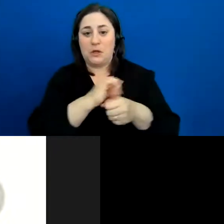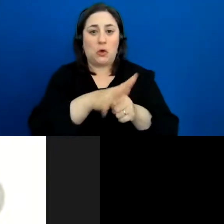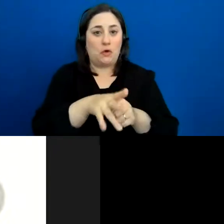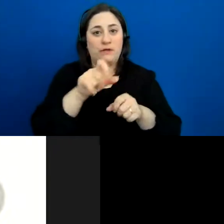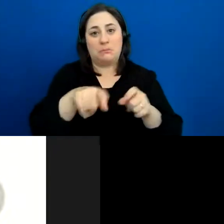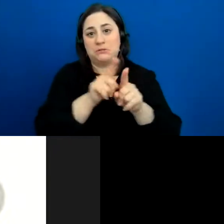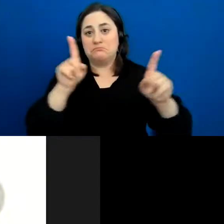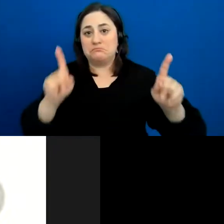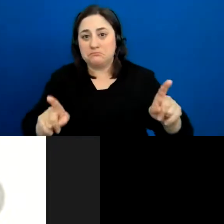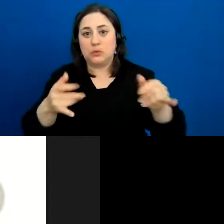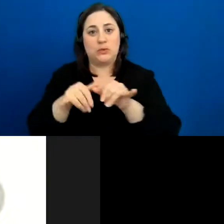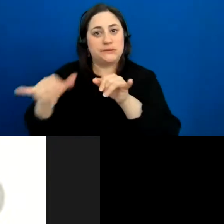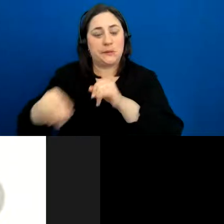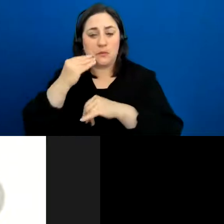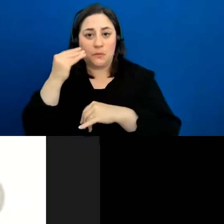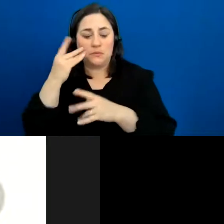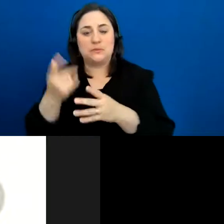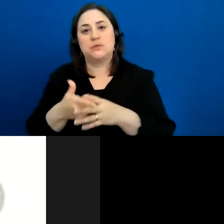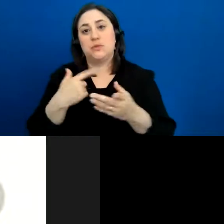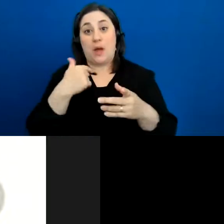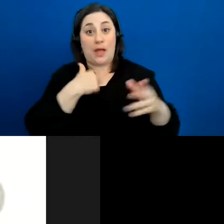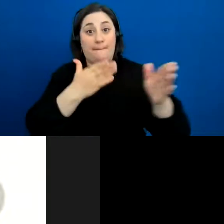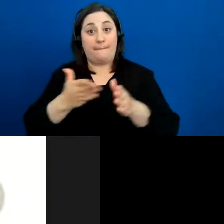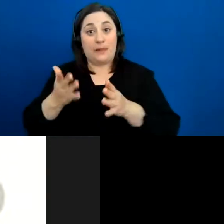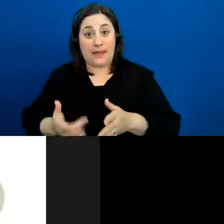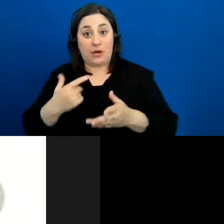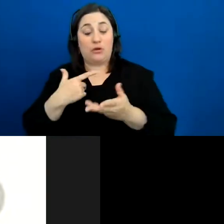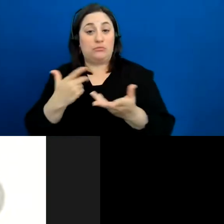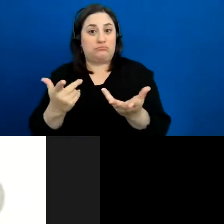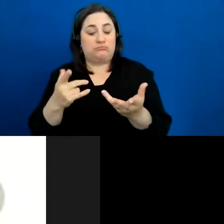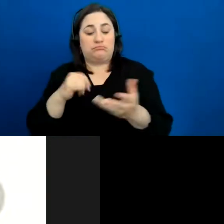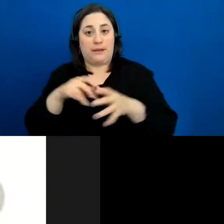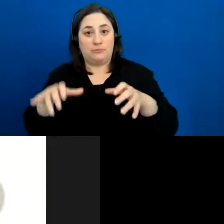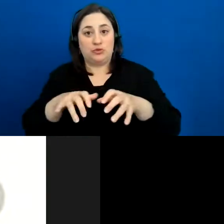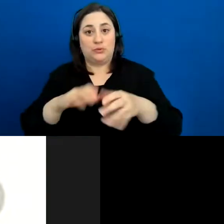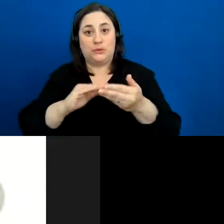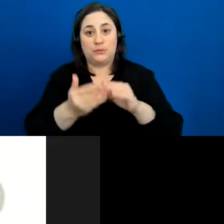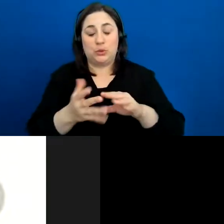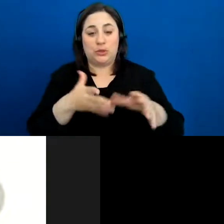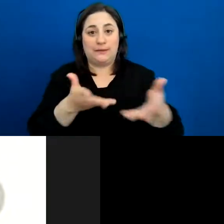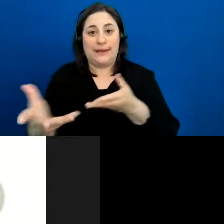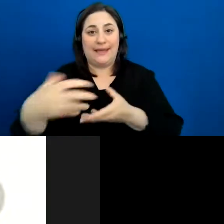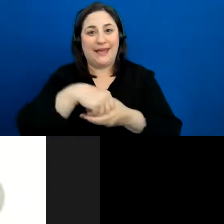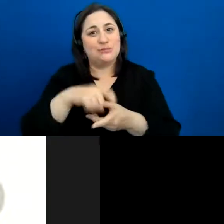Being a planner and doing community engagement should be, and always done in person and really